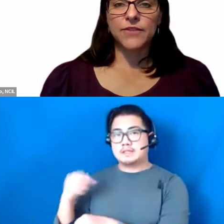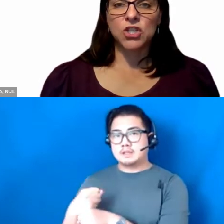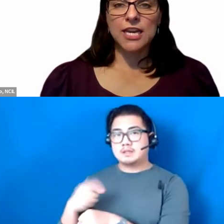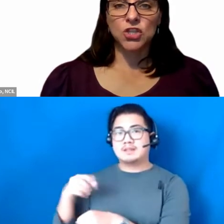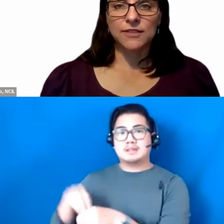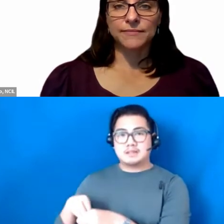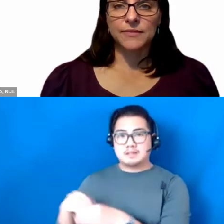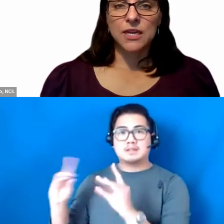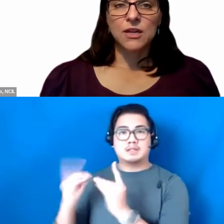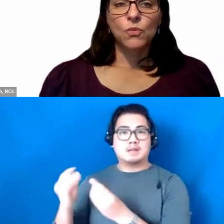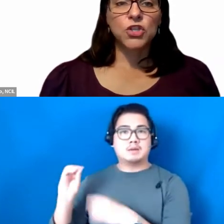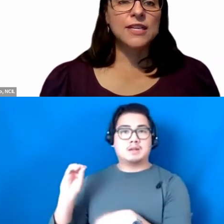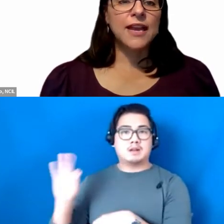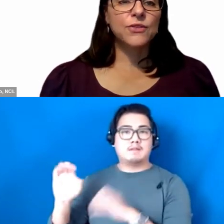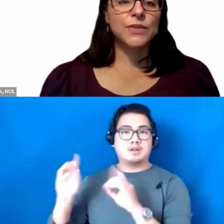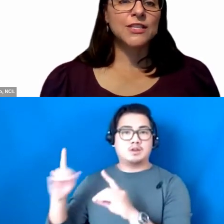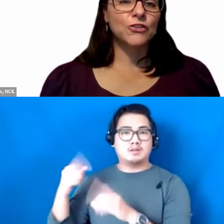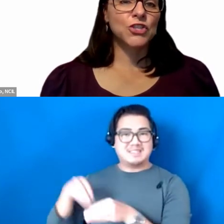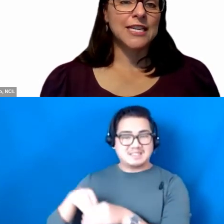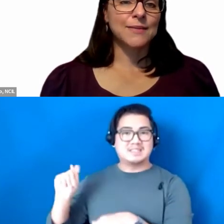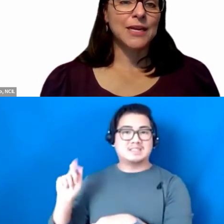of Education where she led the Research Team